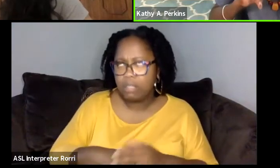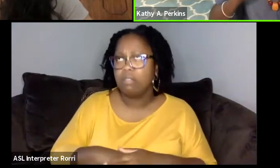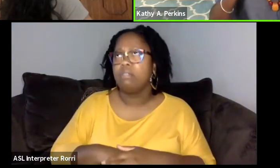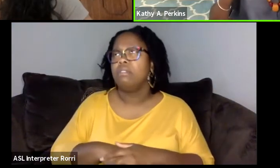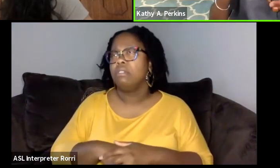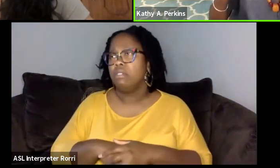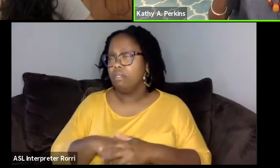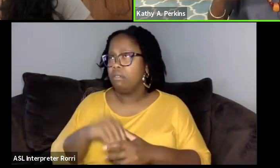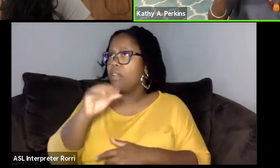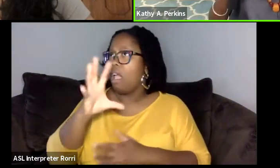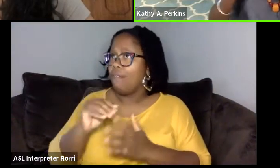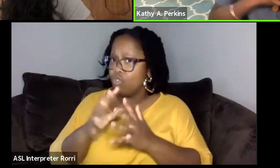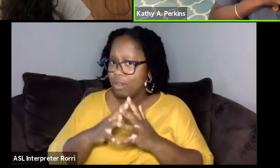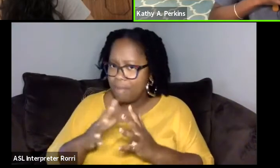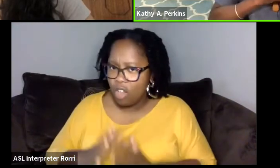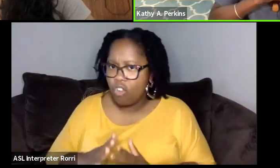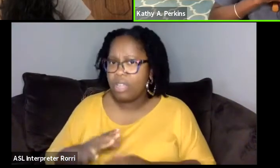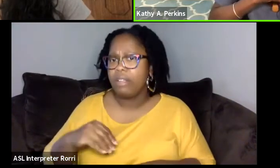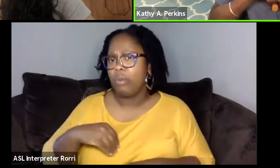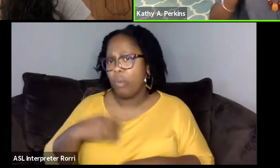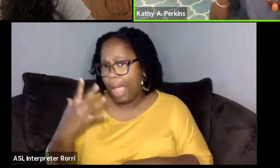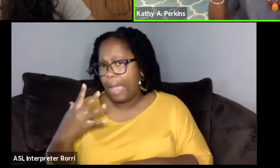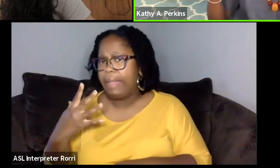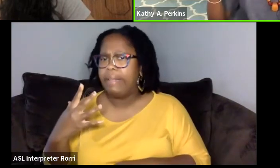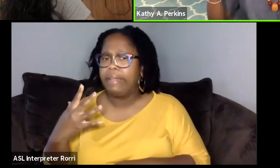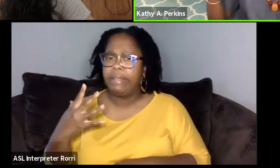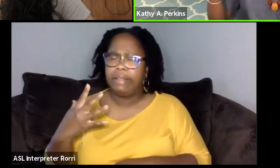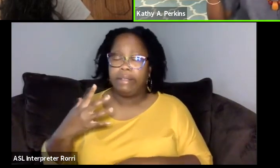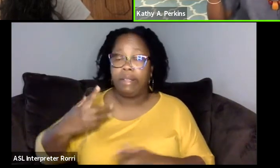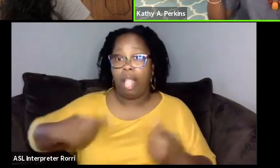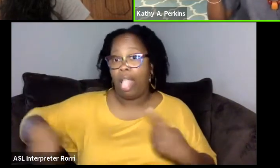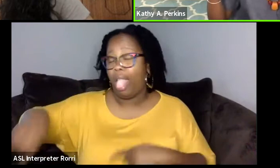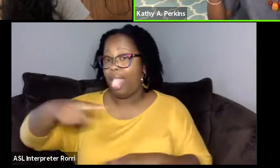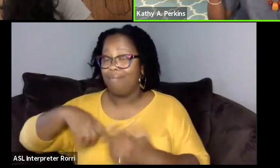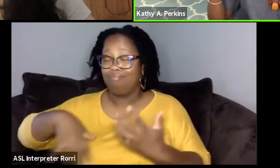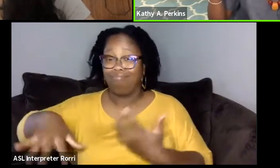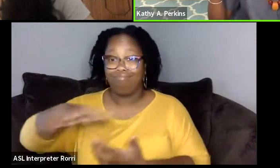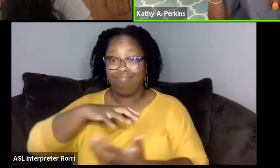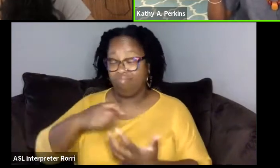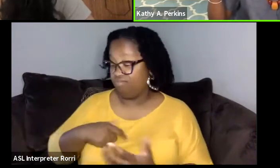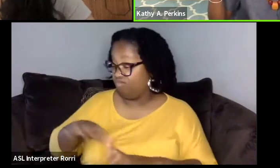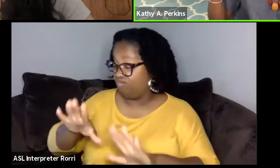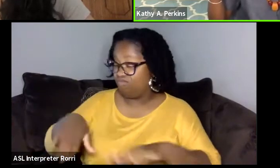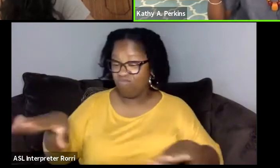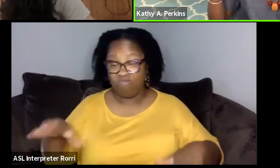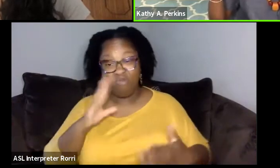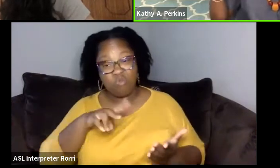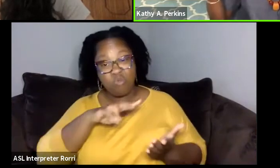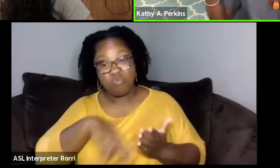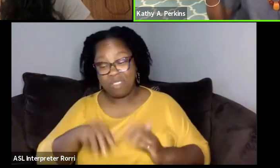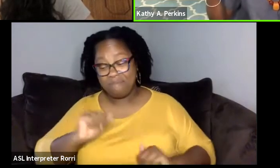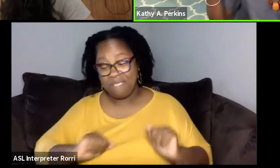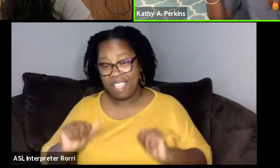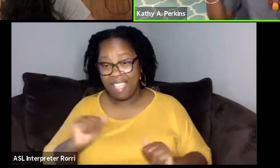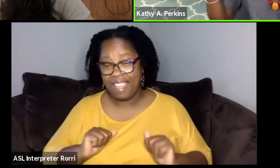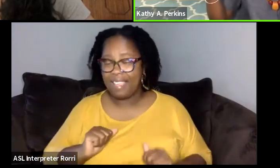African-American white, you name it. And I say, "Okay, we're gonna read this play." It was a comedy. And it was something they could relate to.